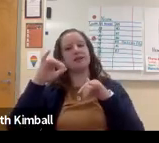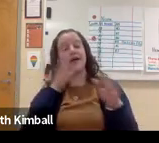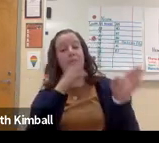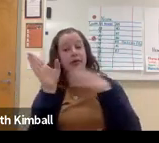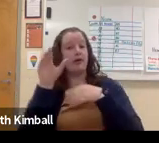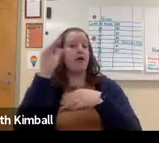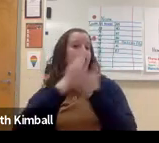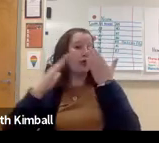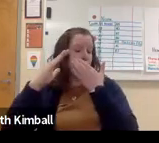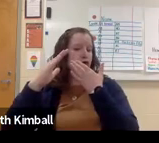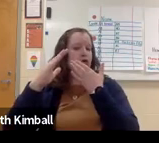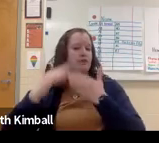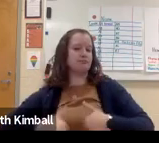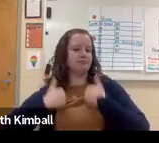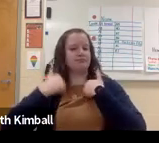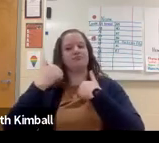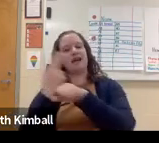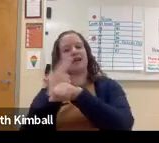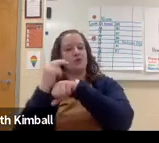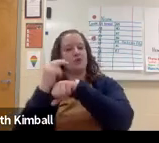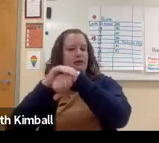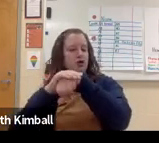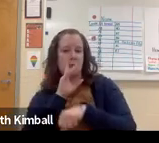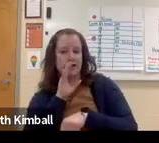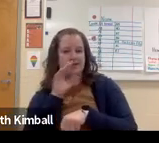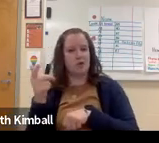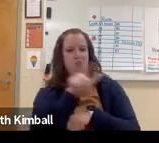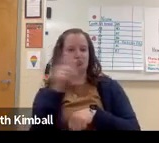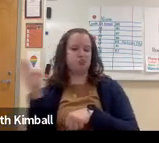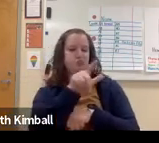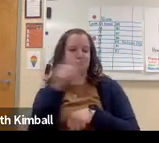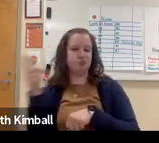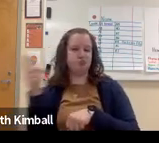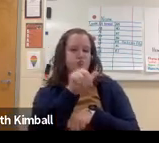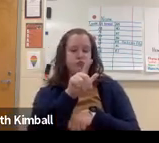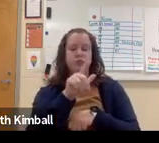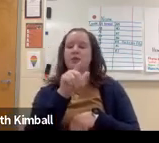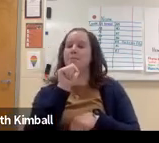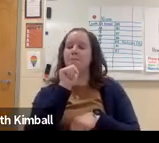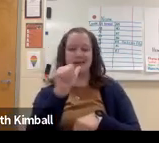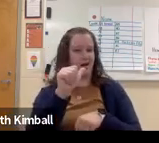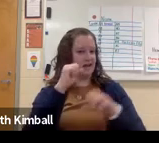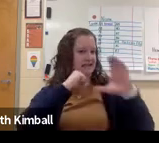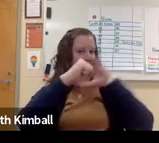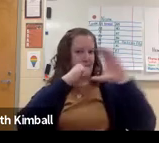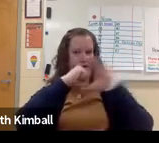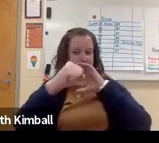And I do also use English in other parts of my life as well.